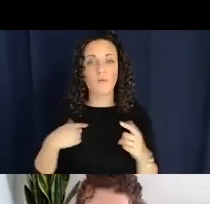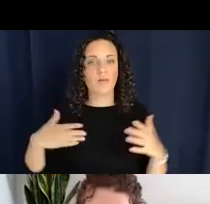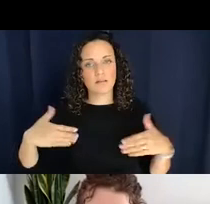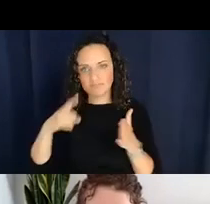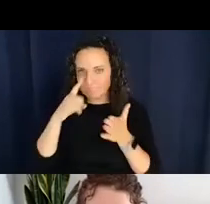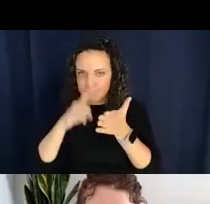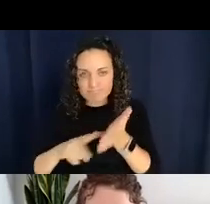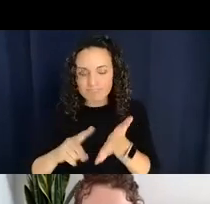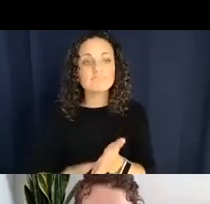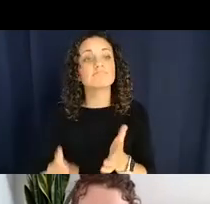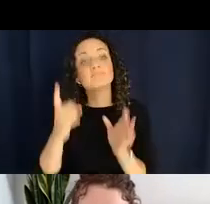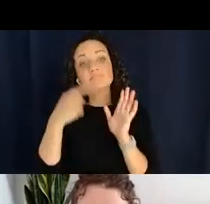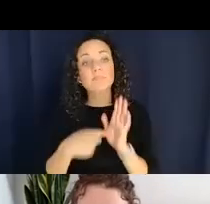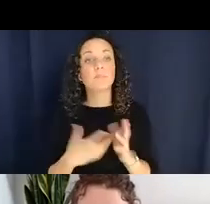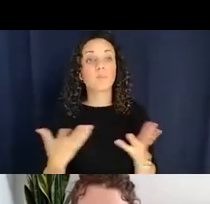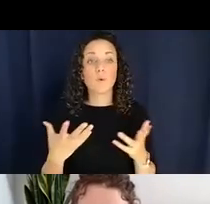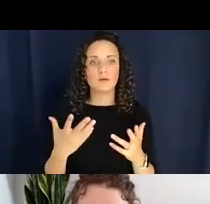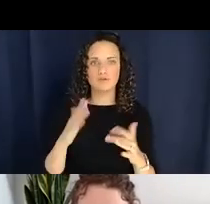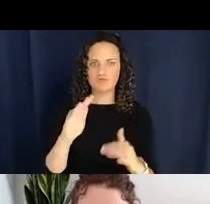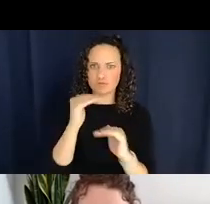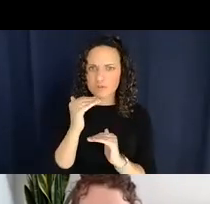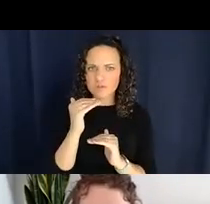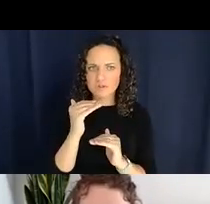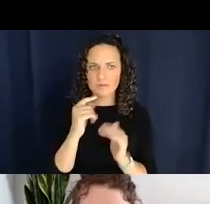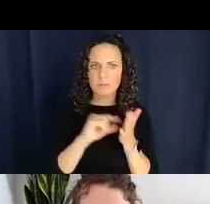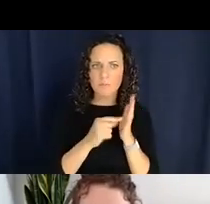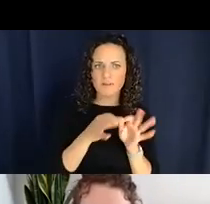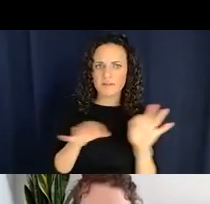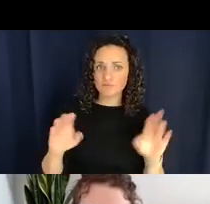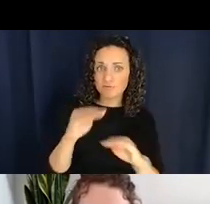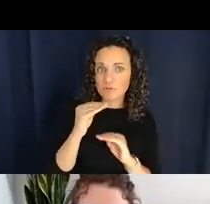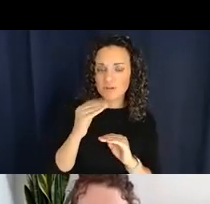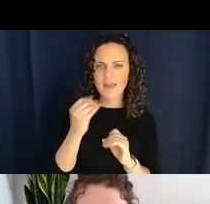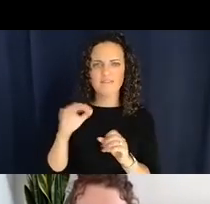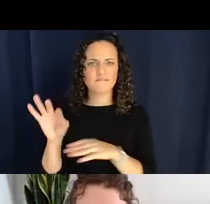are what are the restrictions and what are the functions? So function has normally been